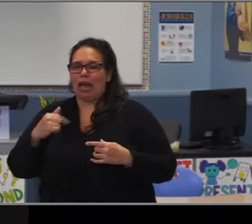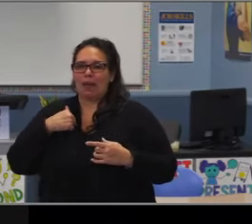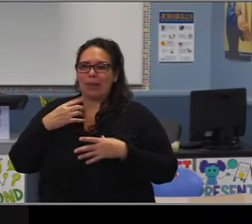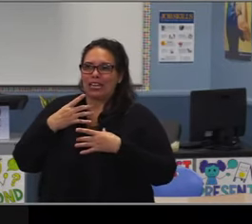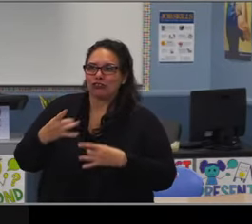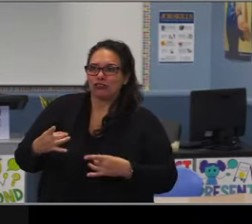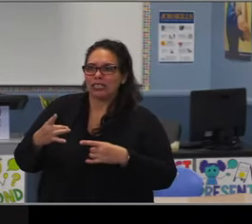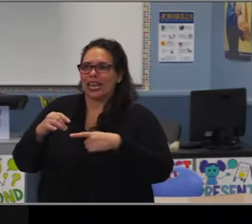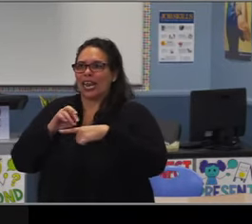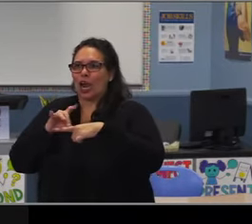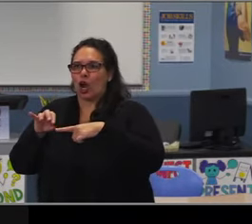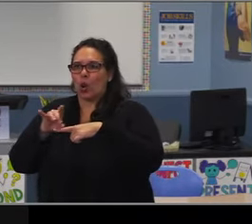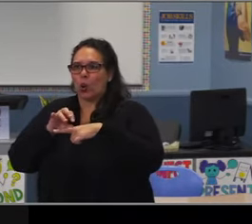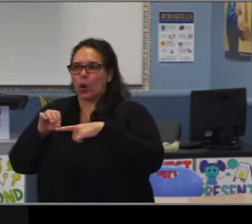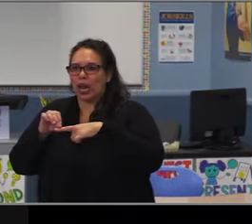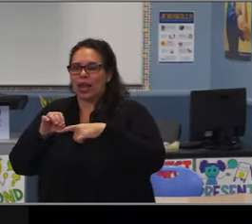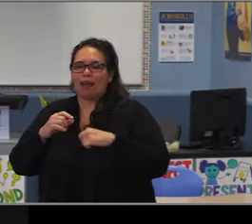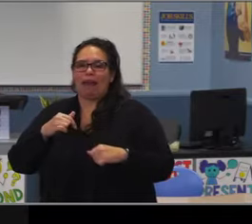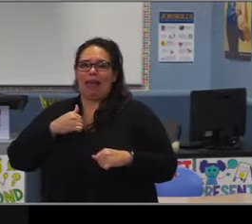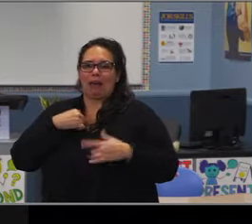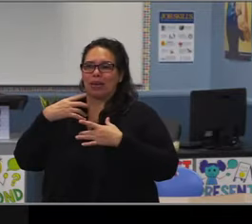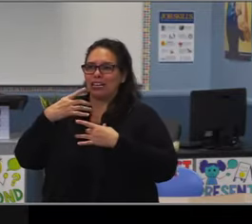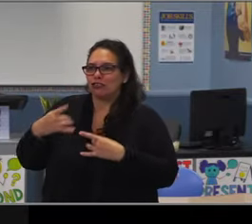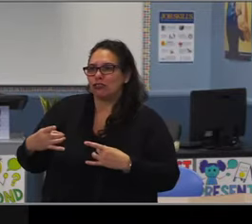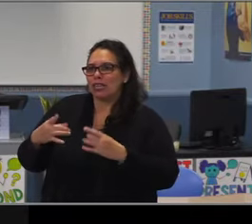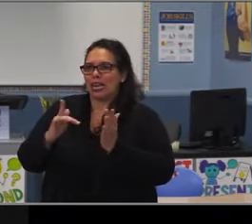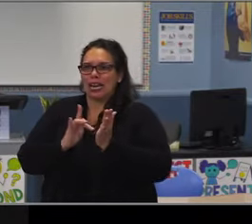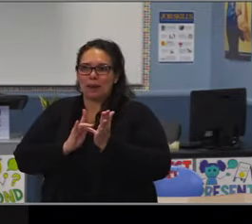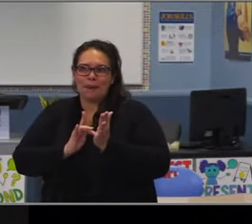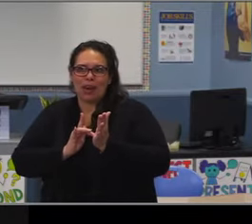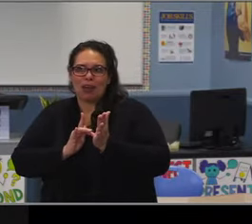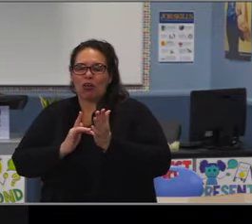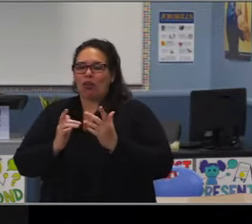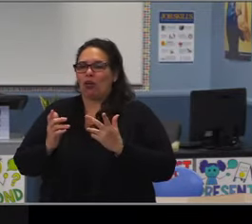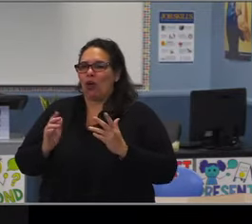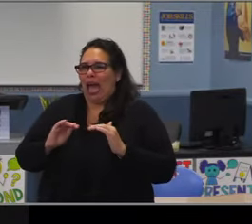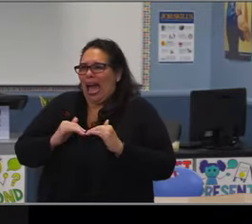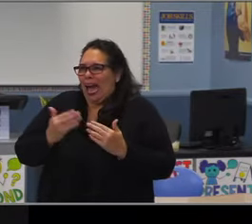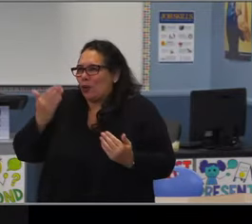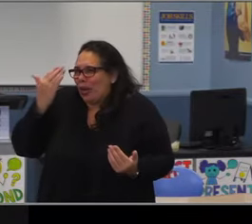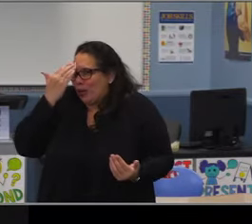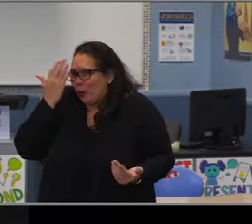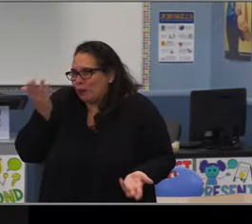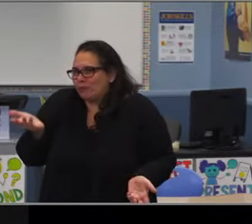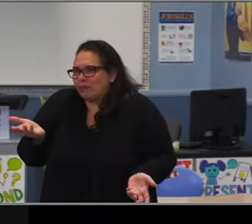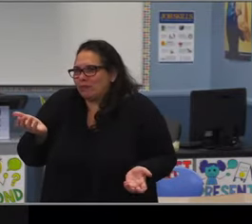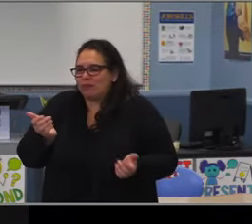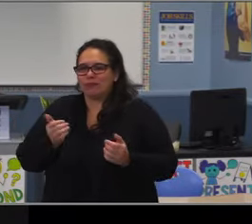the level of interest based on school of choice, the achievement, trends, the cost implications,